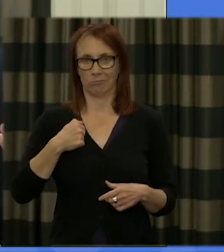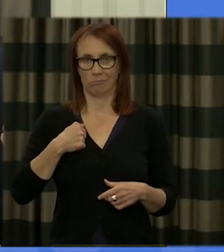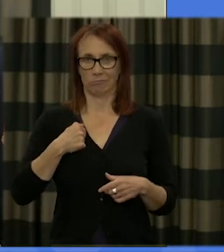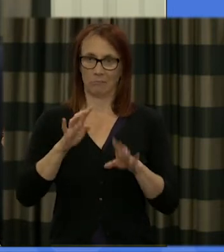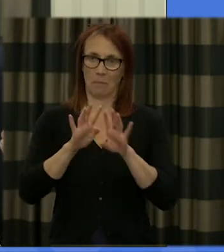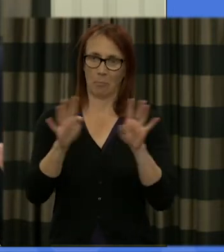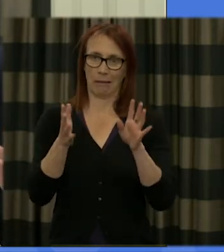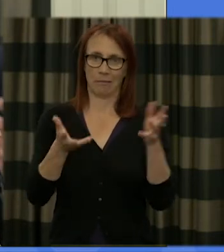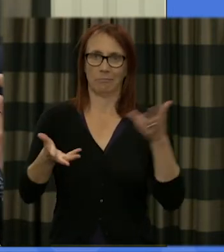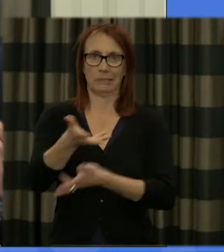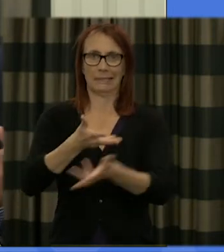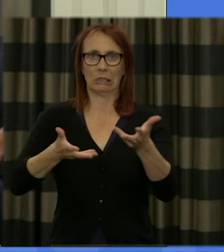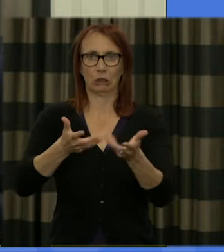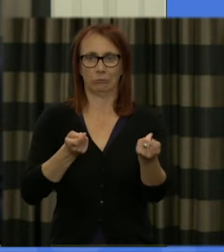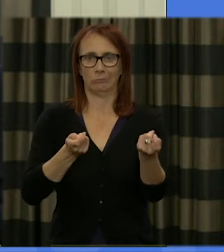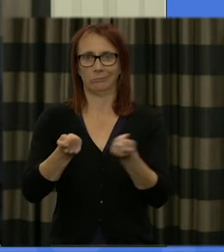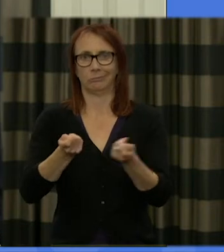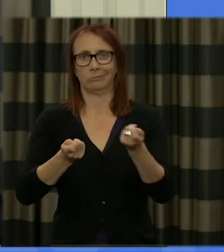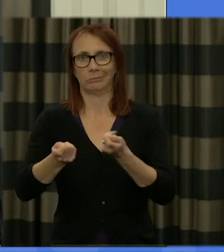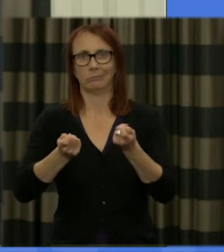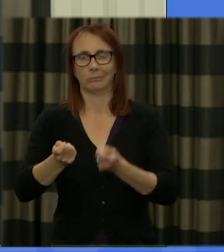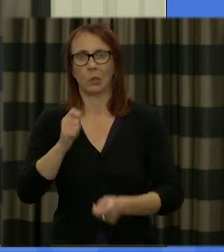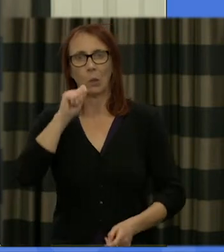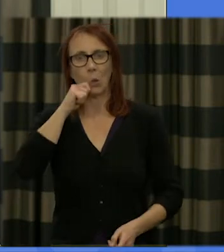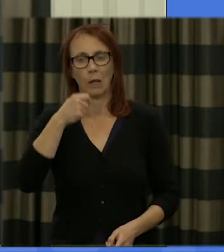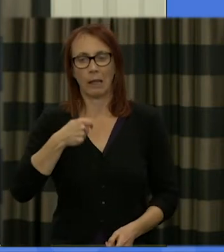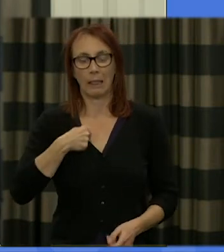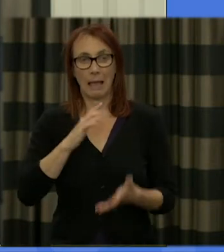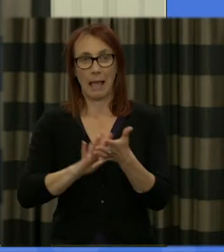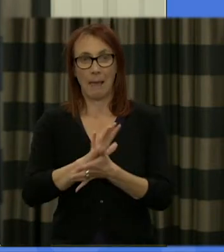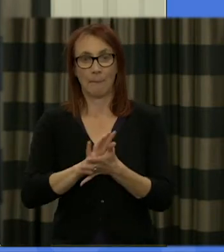conversation tomorrow and in a sense I will be your voice in that conversation